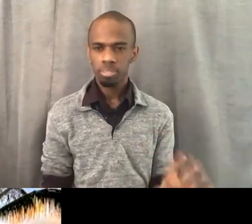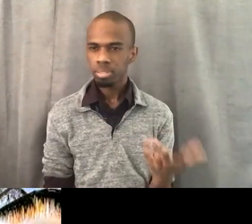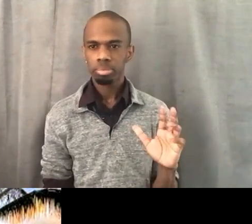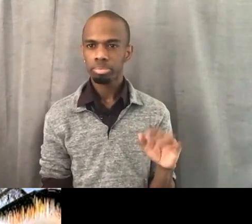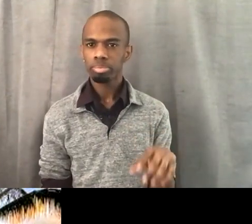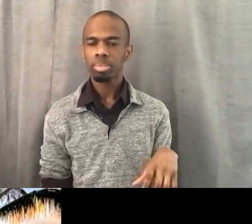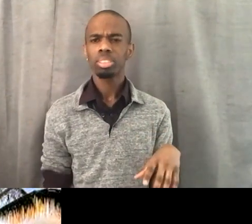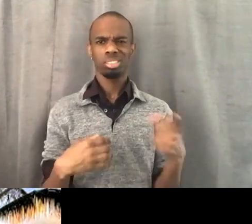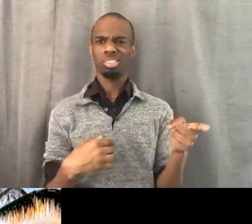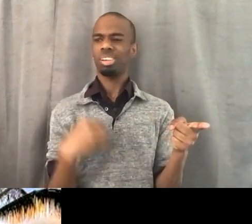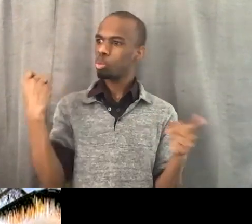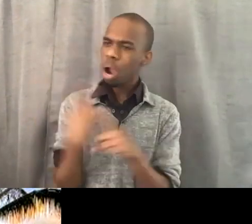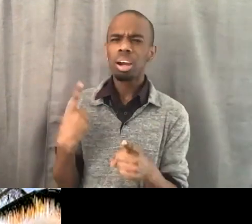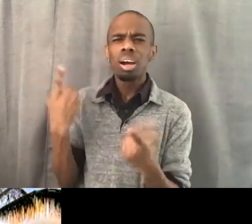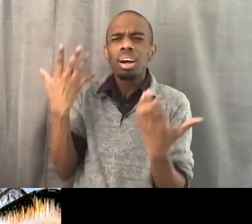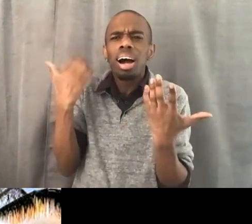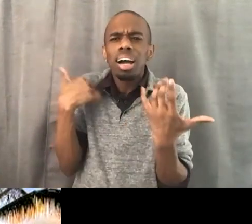I still fight with editors over that as well.